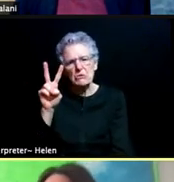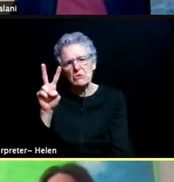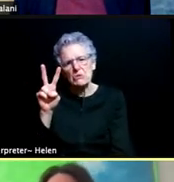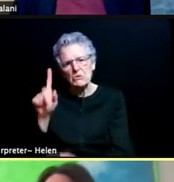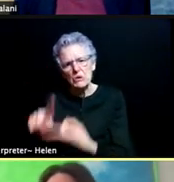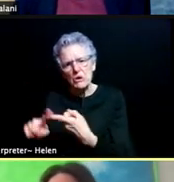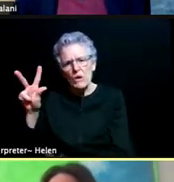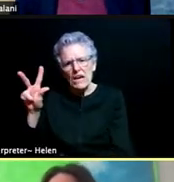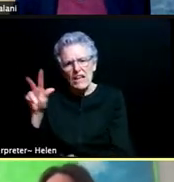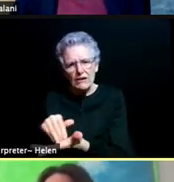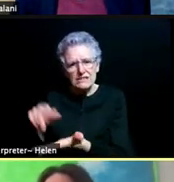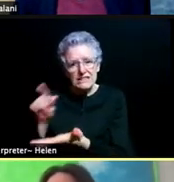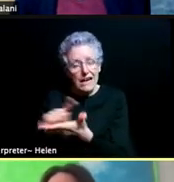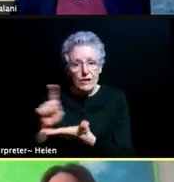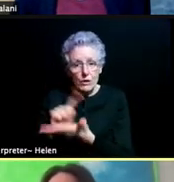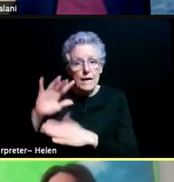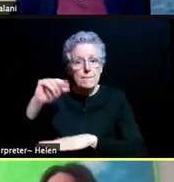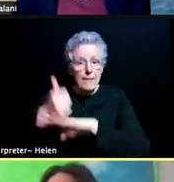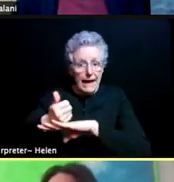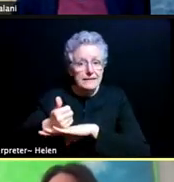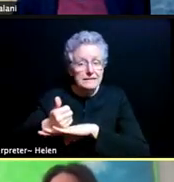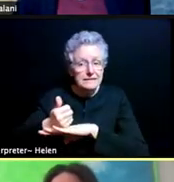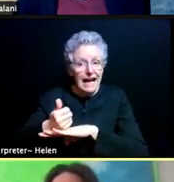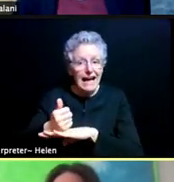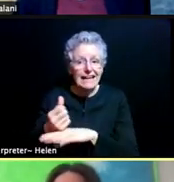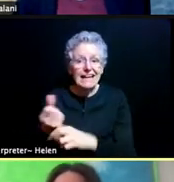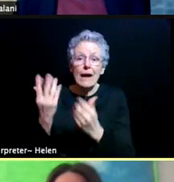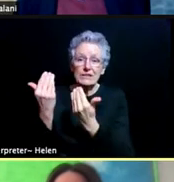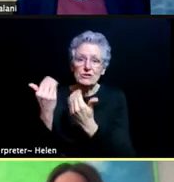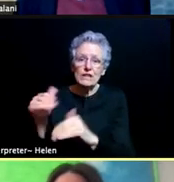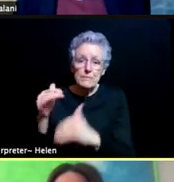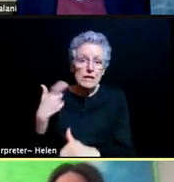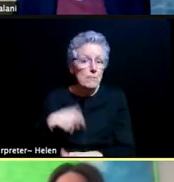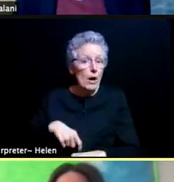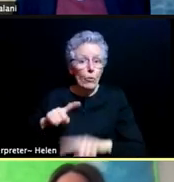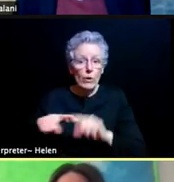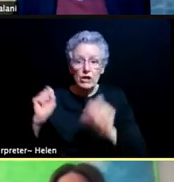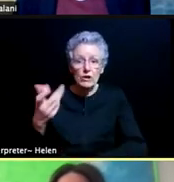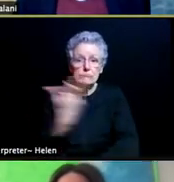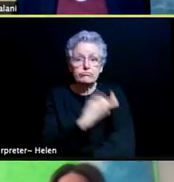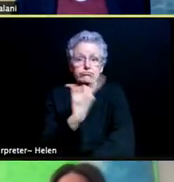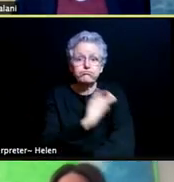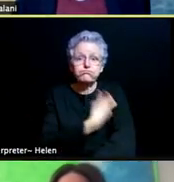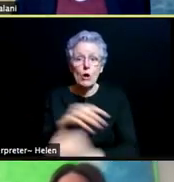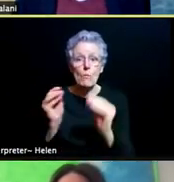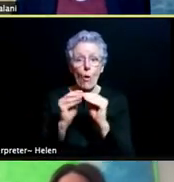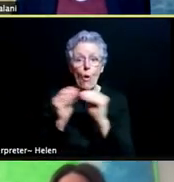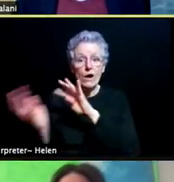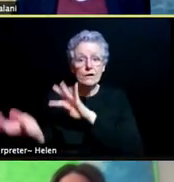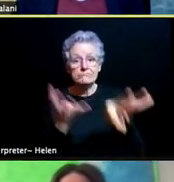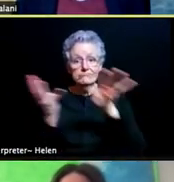just simply based on the limitation of supply. Yeah, one of the reminders I like to make too